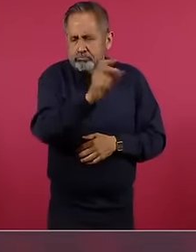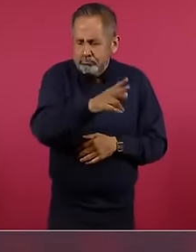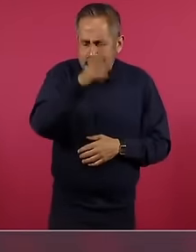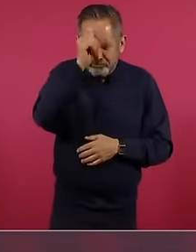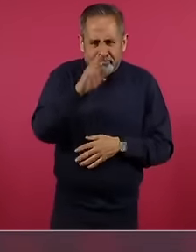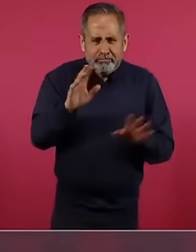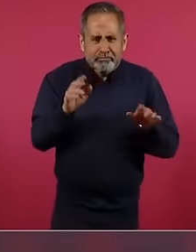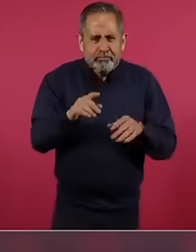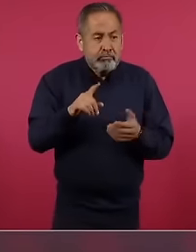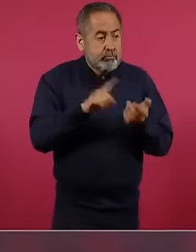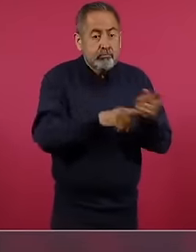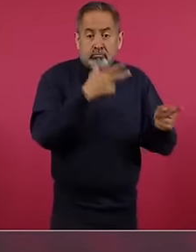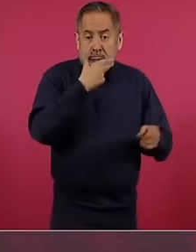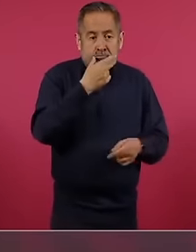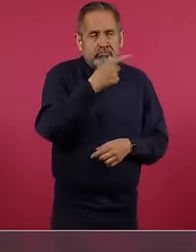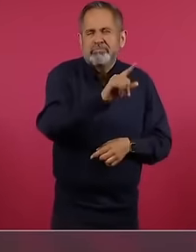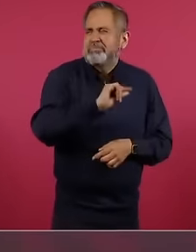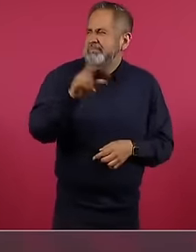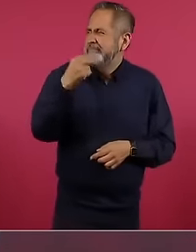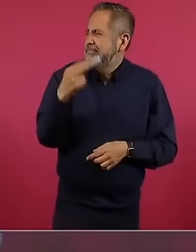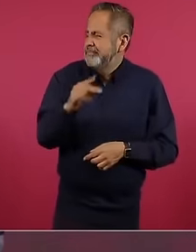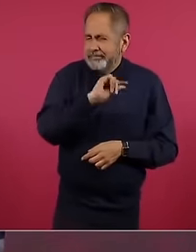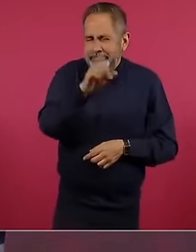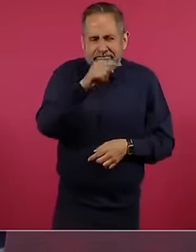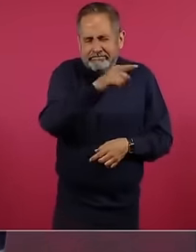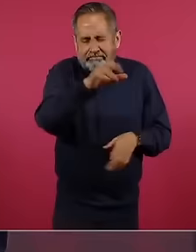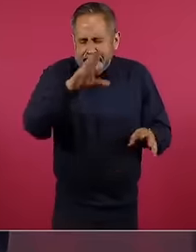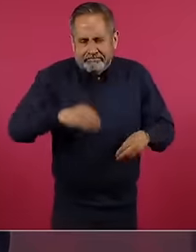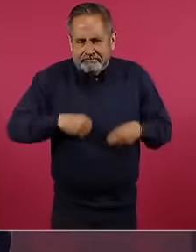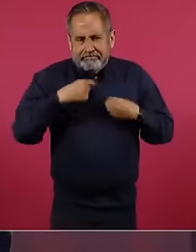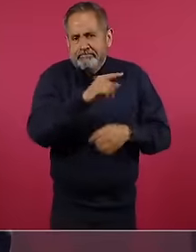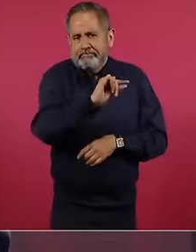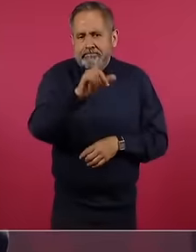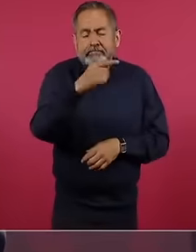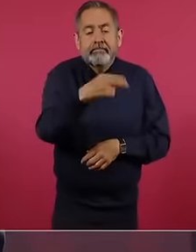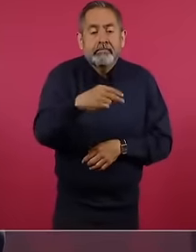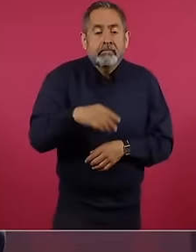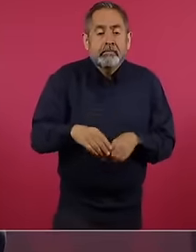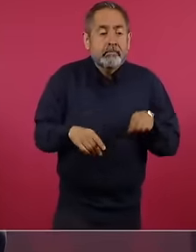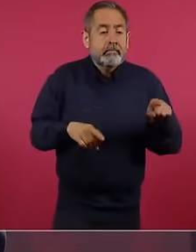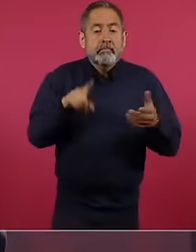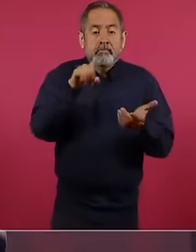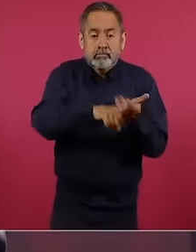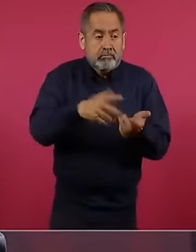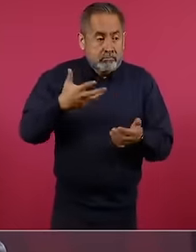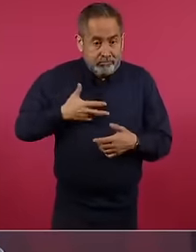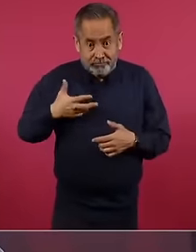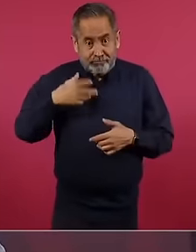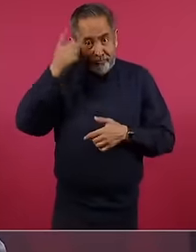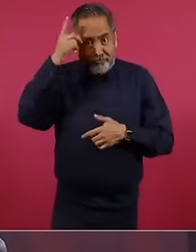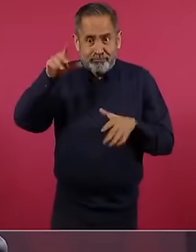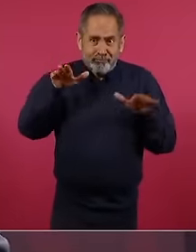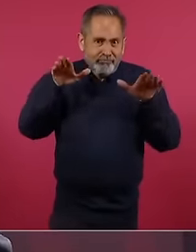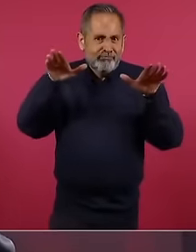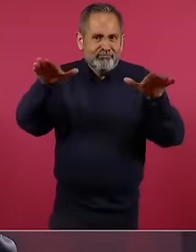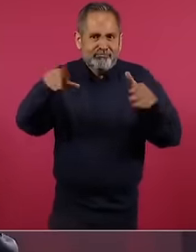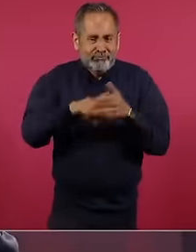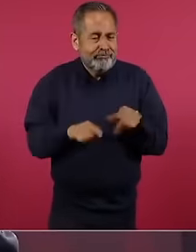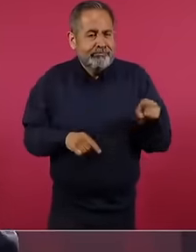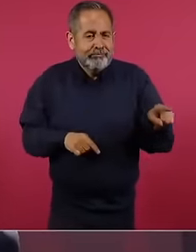famous men out there who must have had a plane, I remember, and they lent it